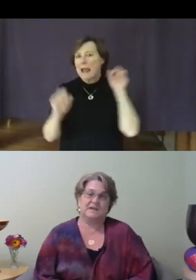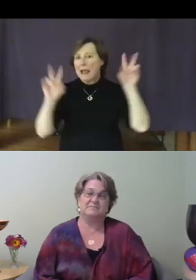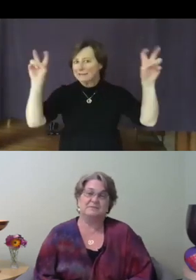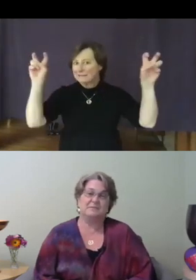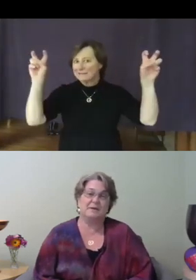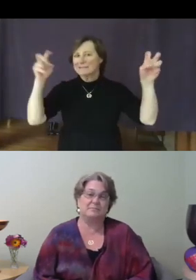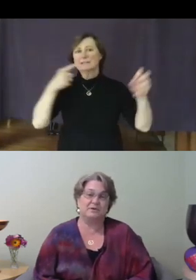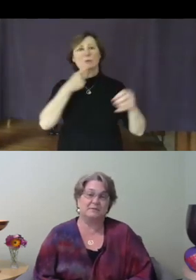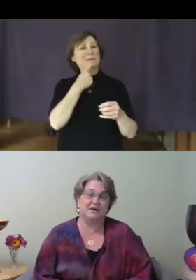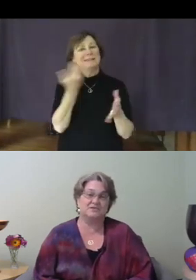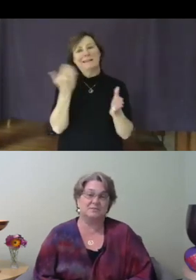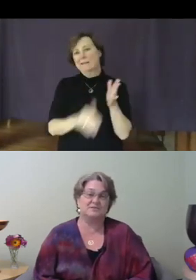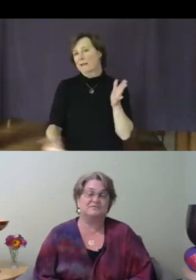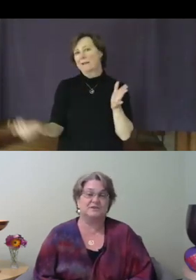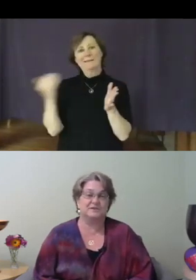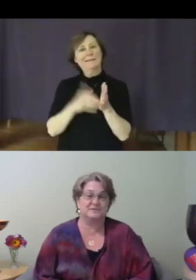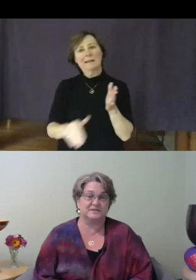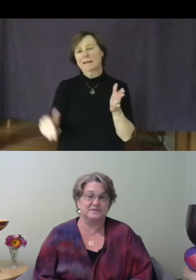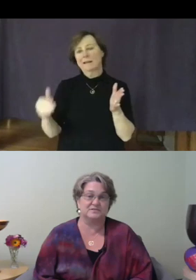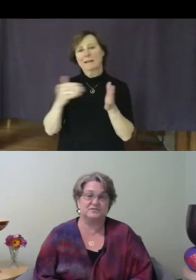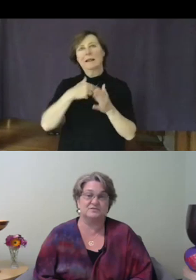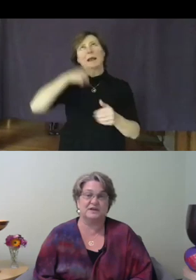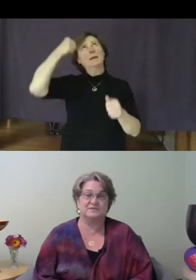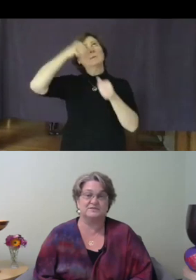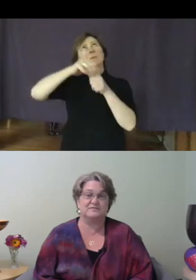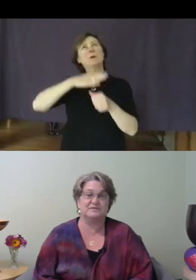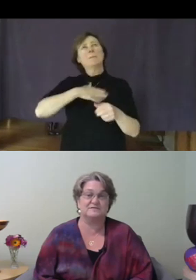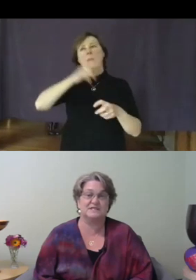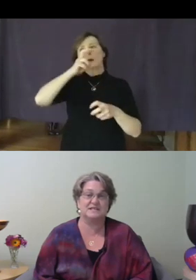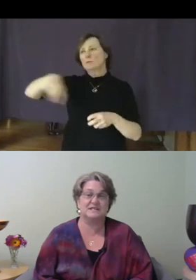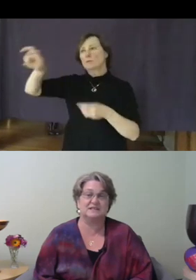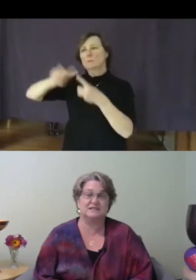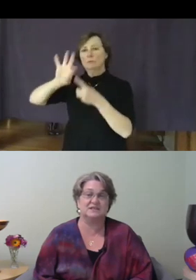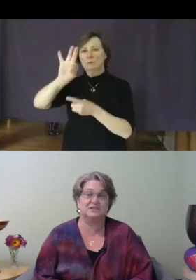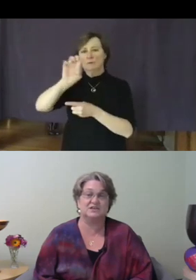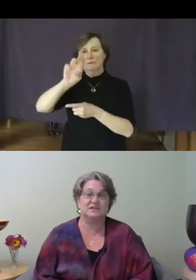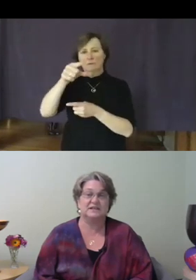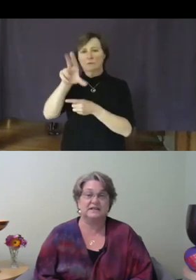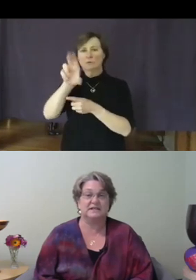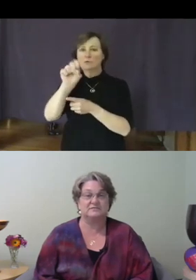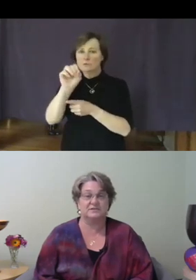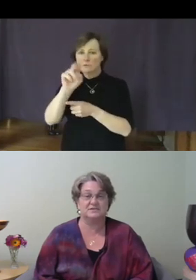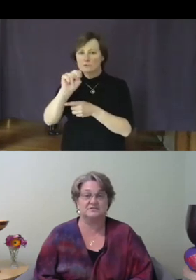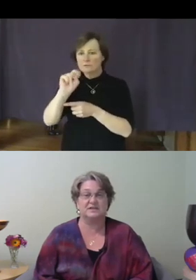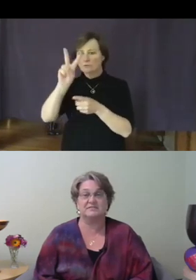been remembering my trip to Ferguson in 2015 at the year anniversary of the